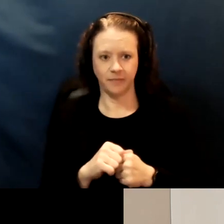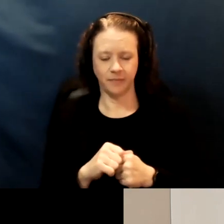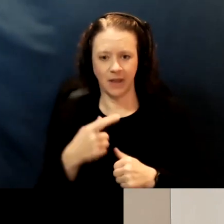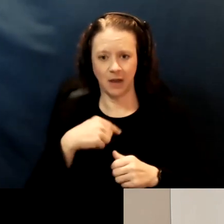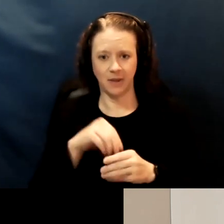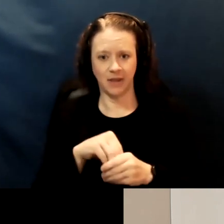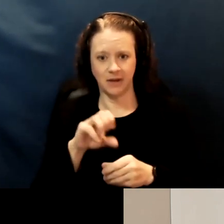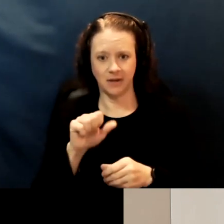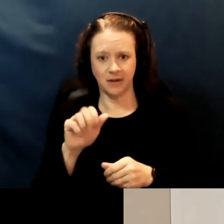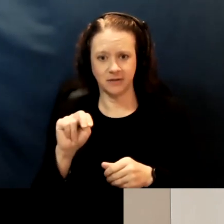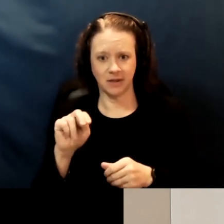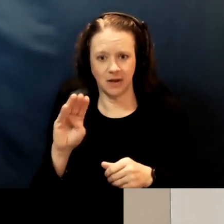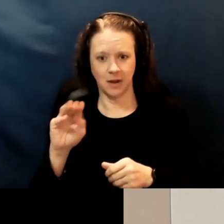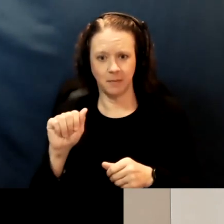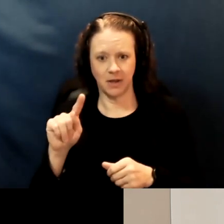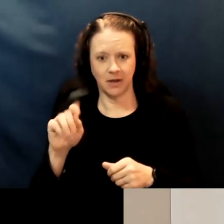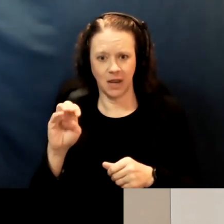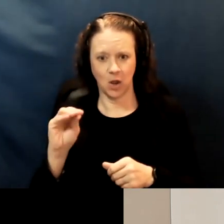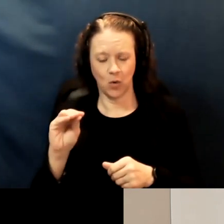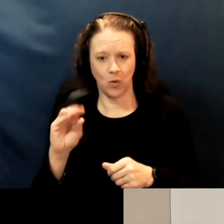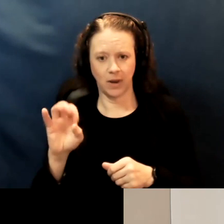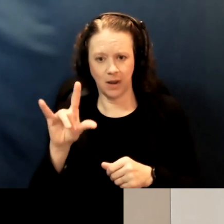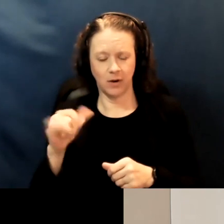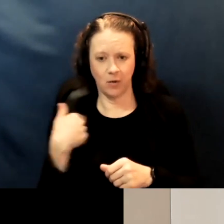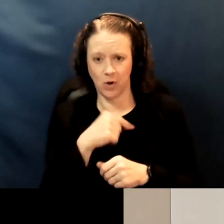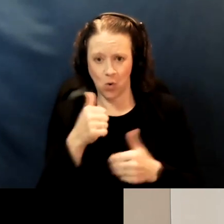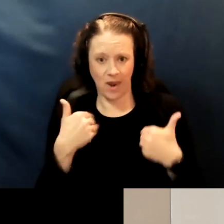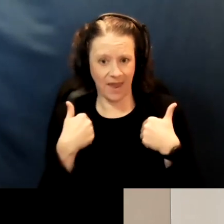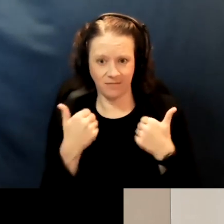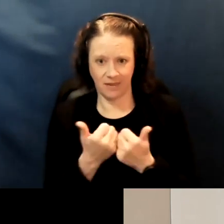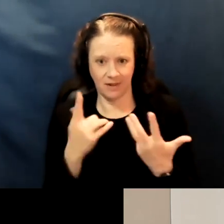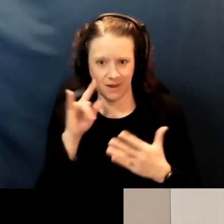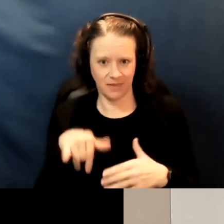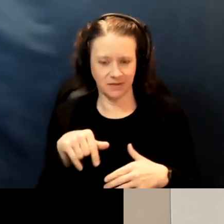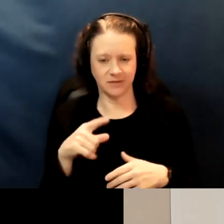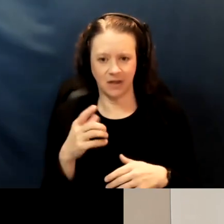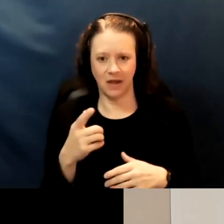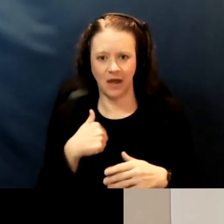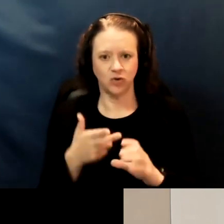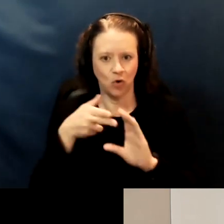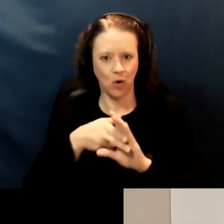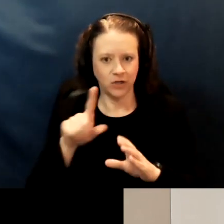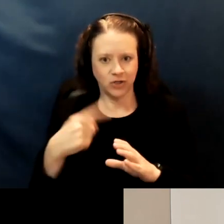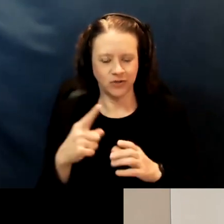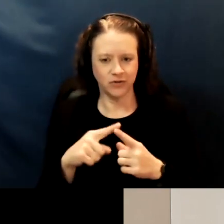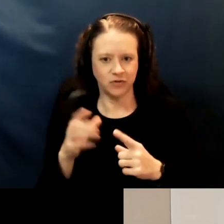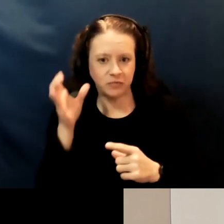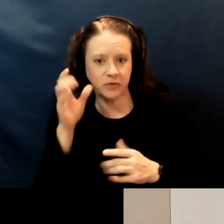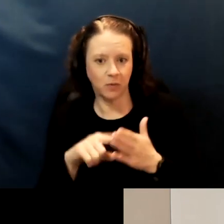so we don't have anything like this. I joined ages just to hear what everybody's doing. I thought I heard you say something